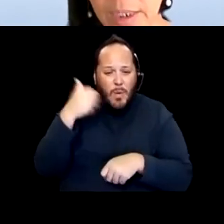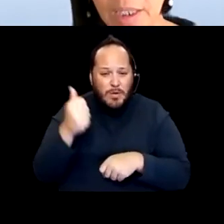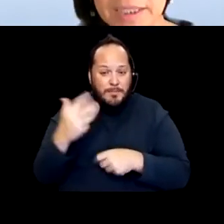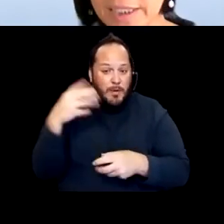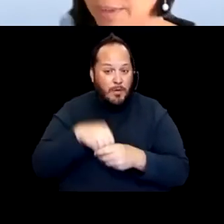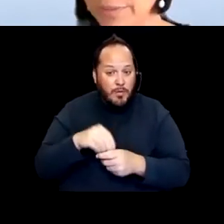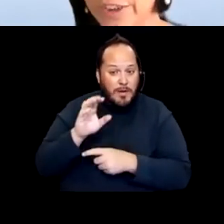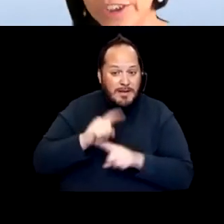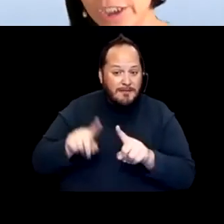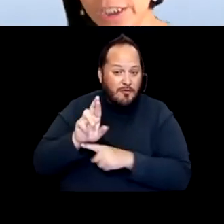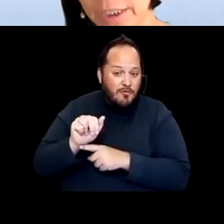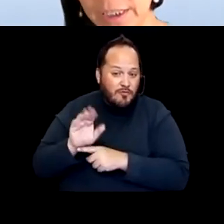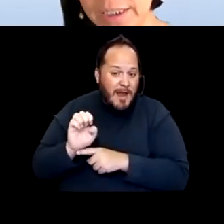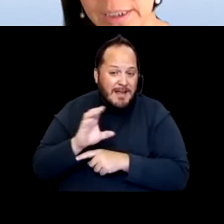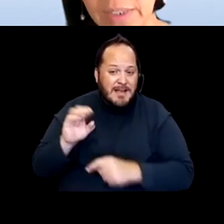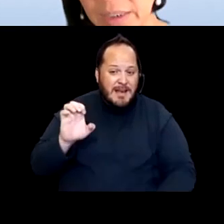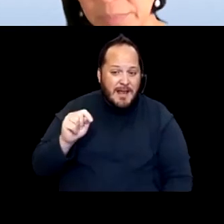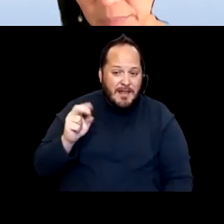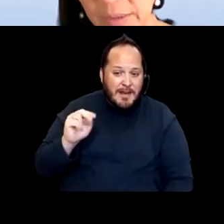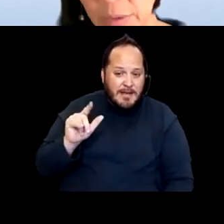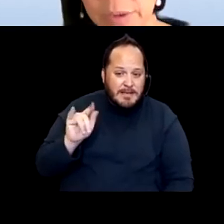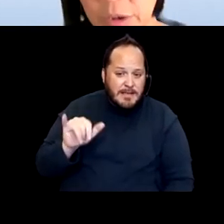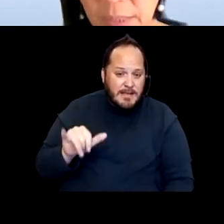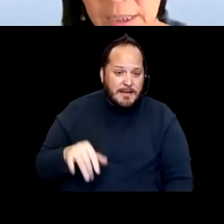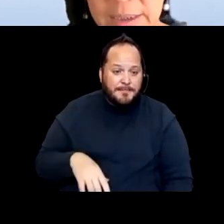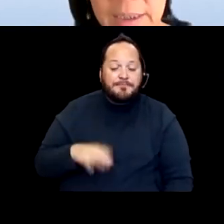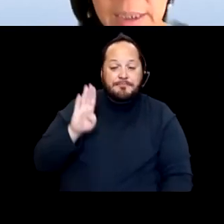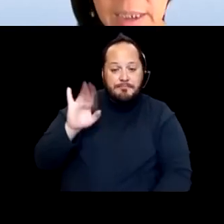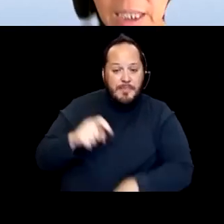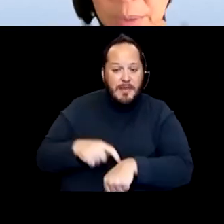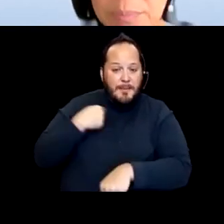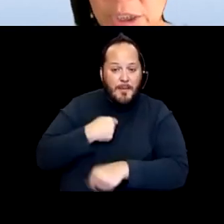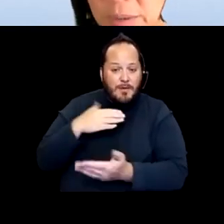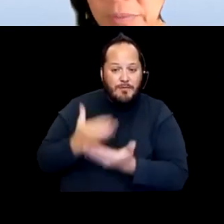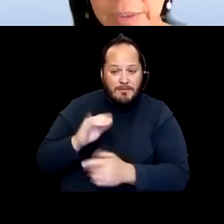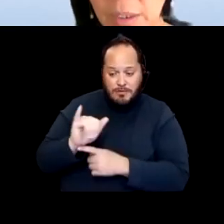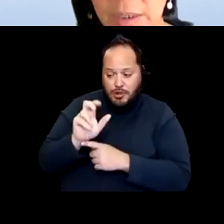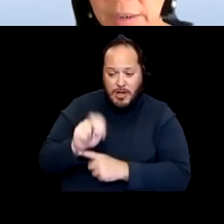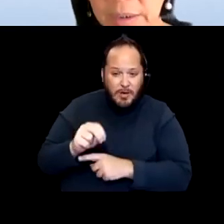By the time we reached mid January, the CVAC had been meeting for almost two months. And we've been pushing very hard.